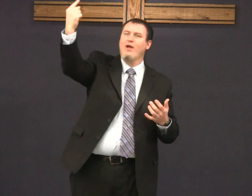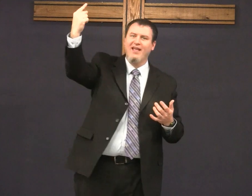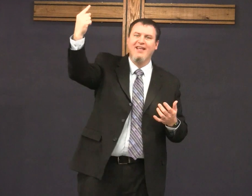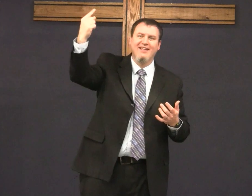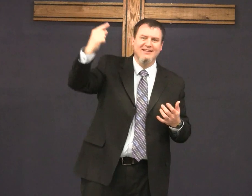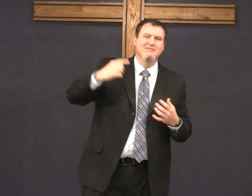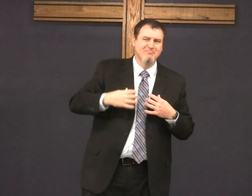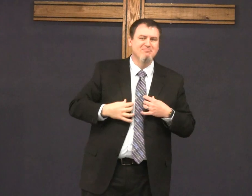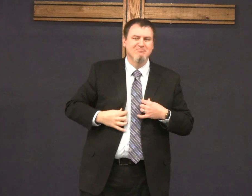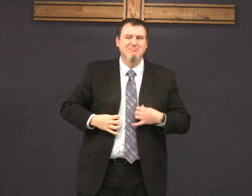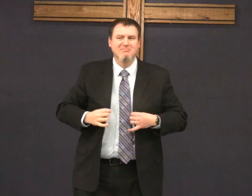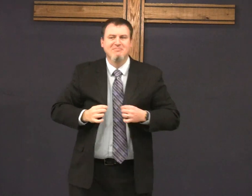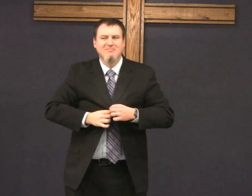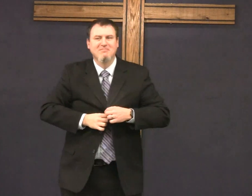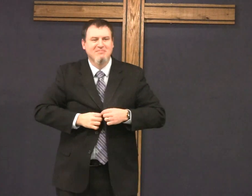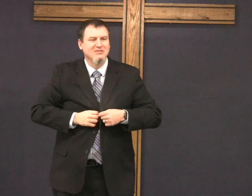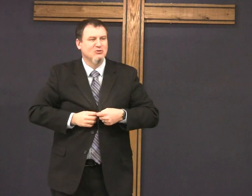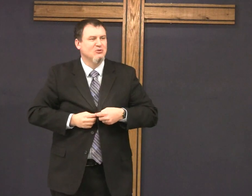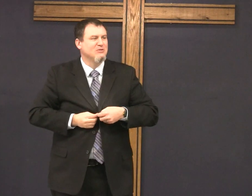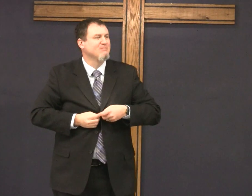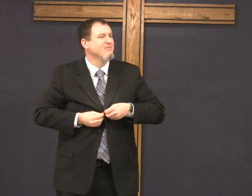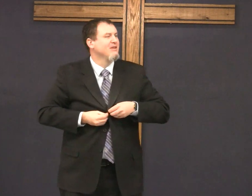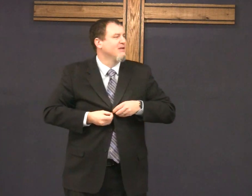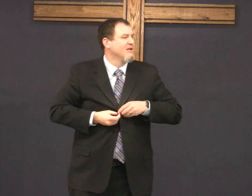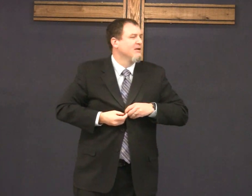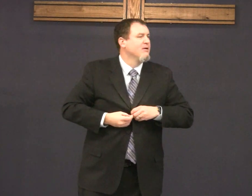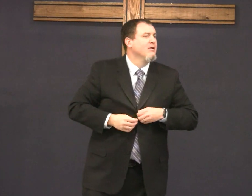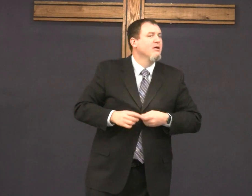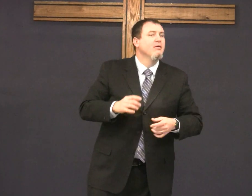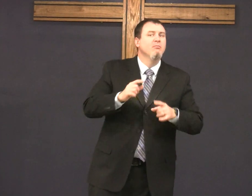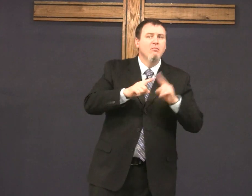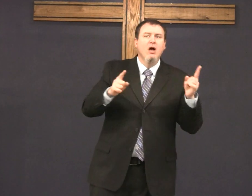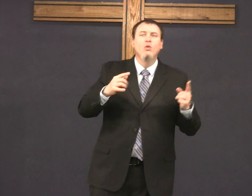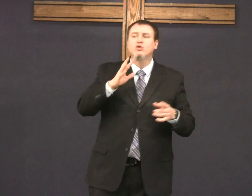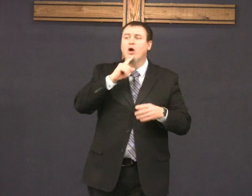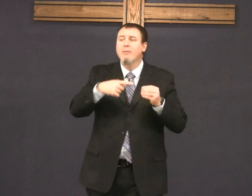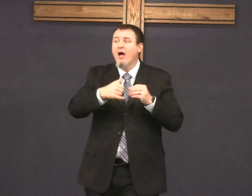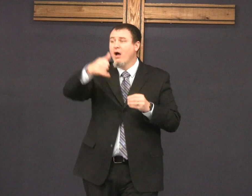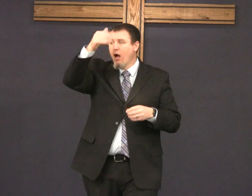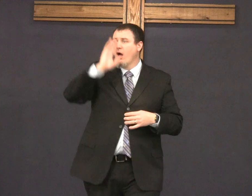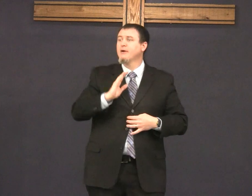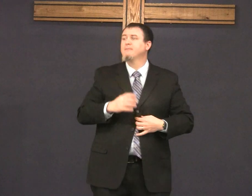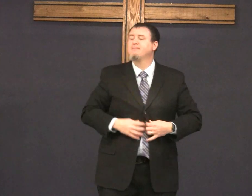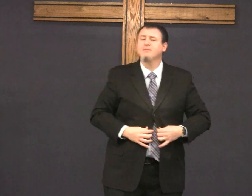some with the Y one sign but